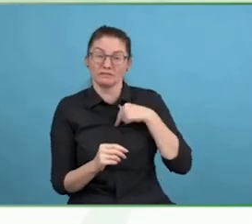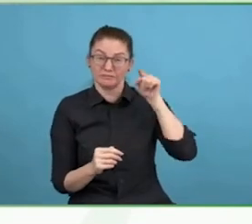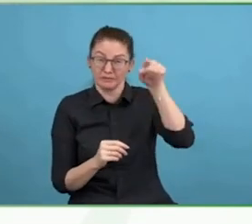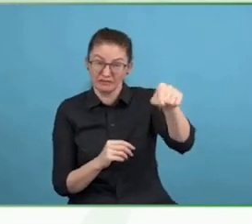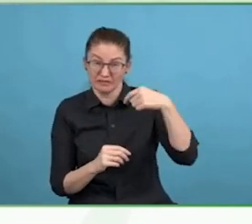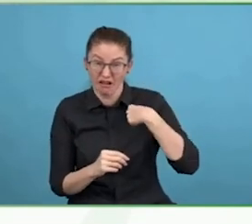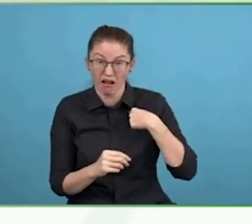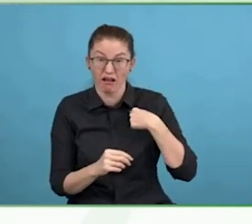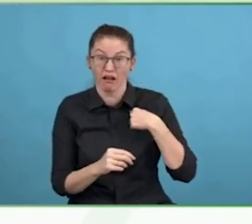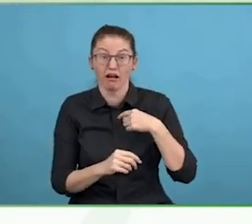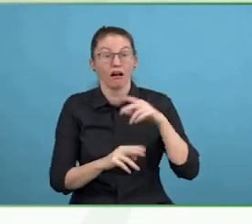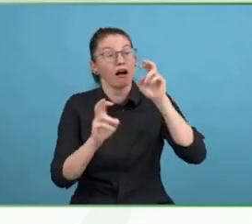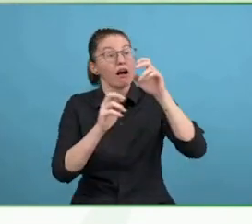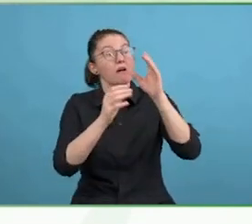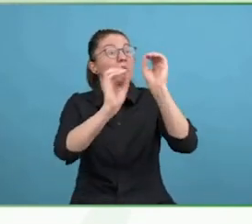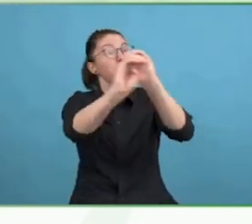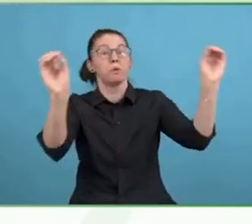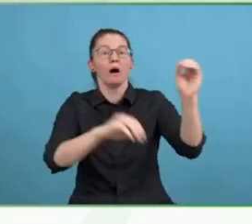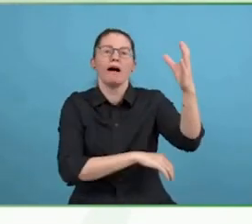I have got 30 seconds left.